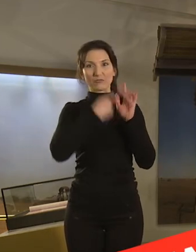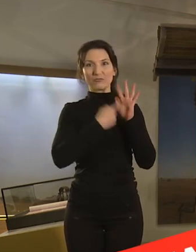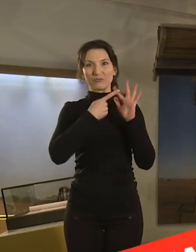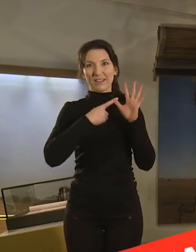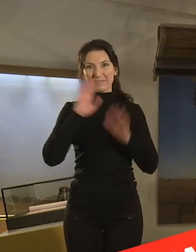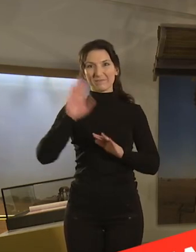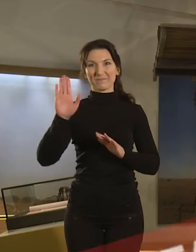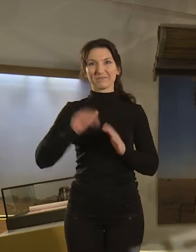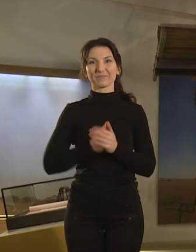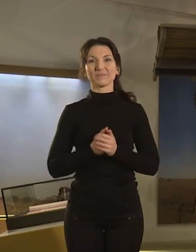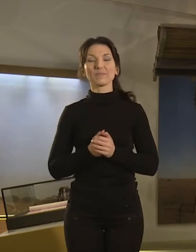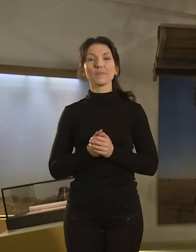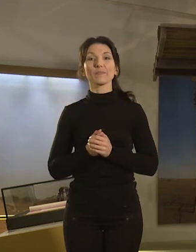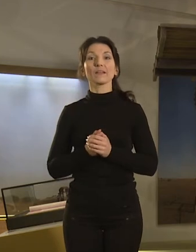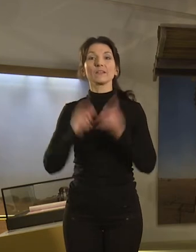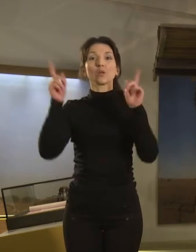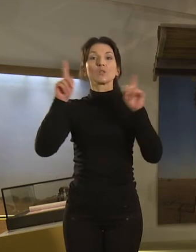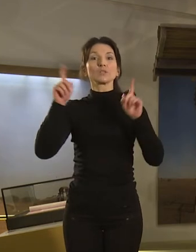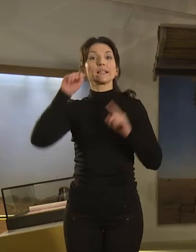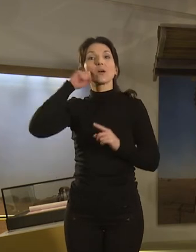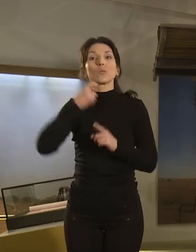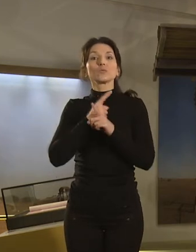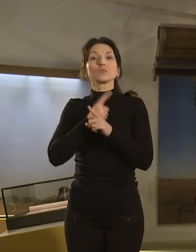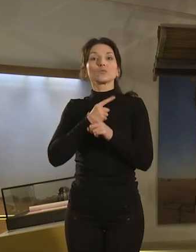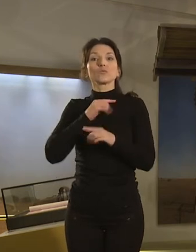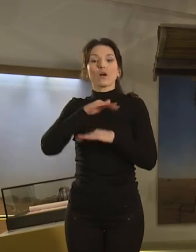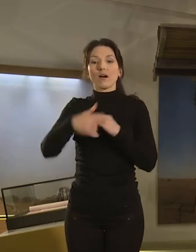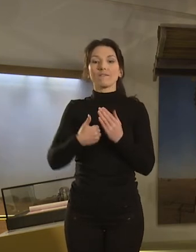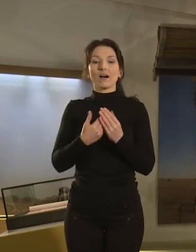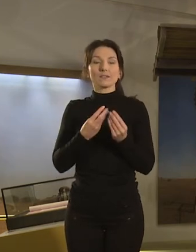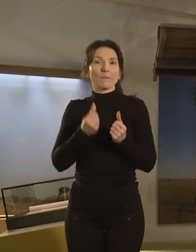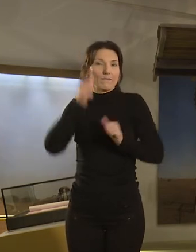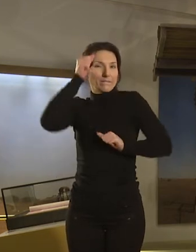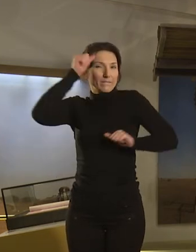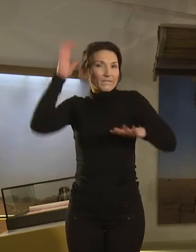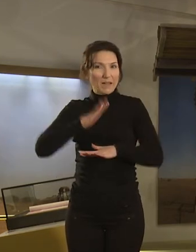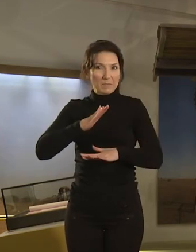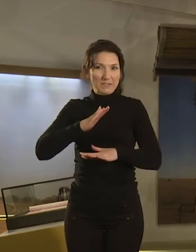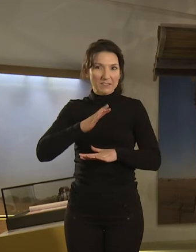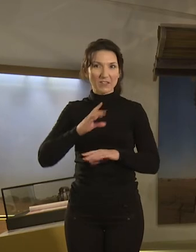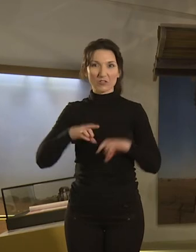So today we’re gonna talk about some very famous Australian animals but